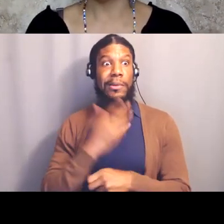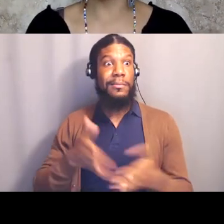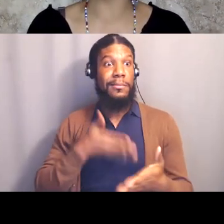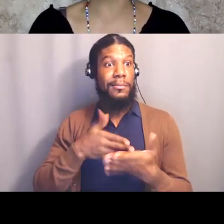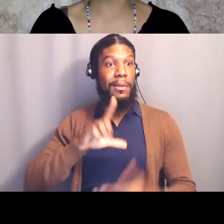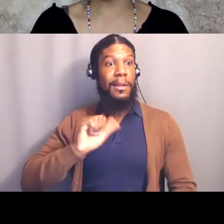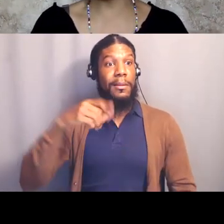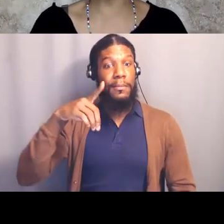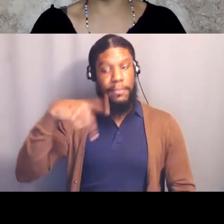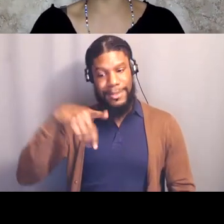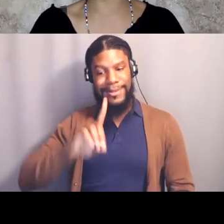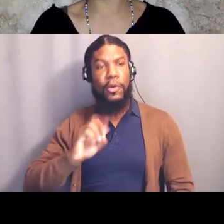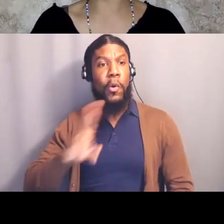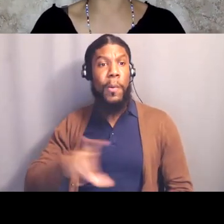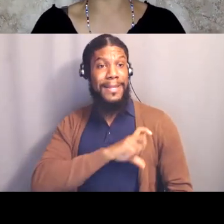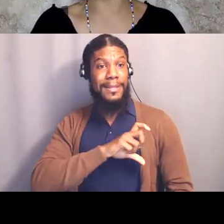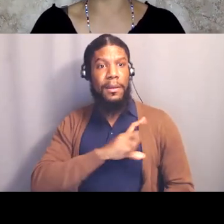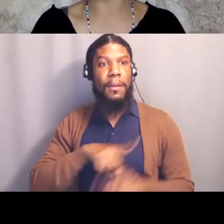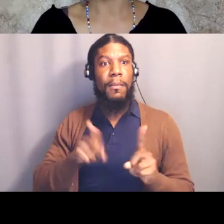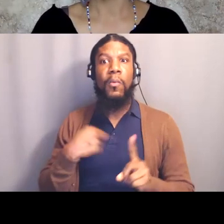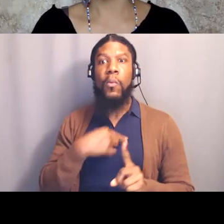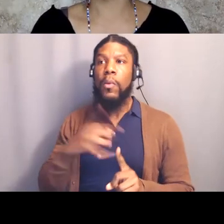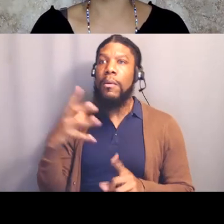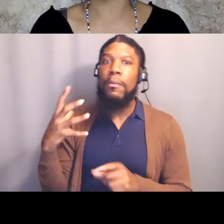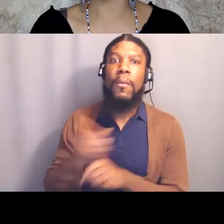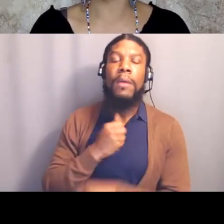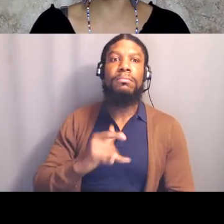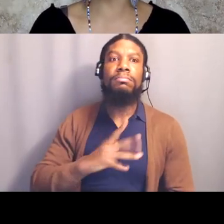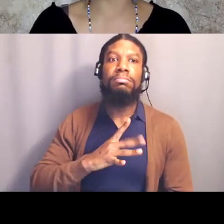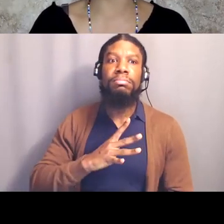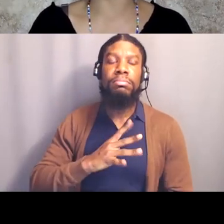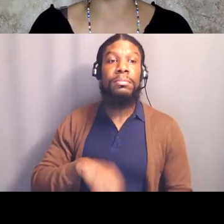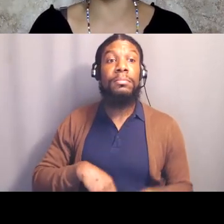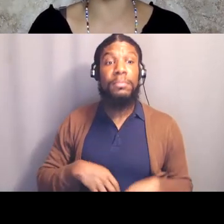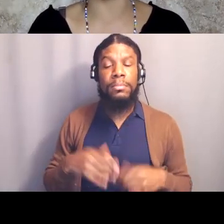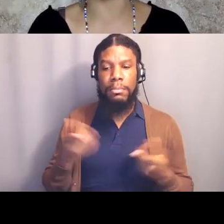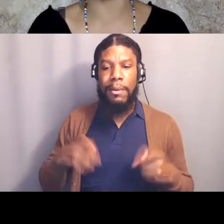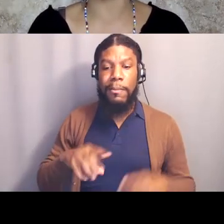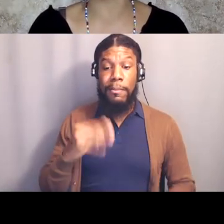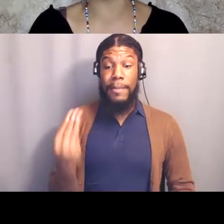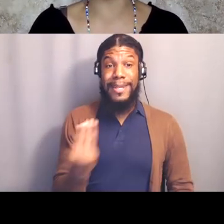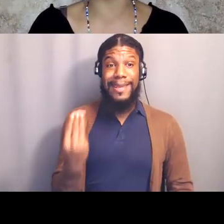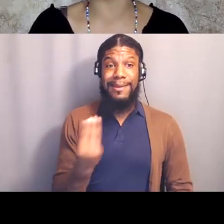We got a restraining order against the police. Well, on Monday, that restraining order